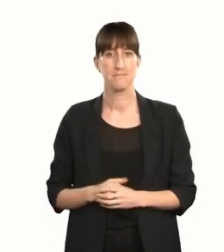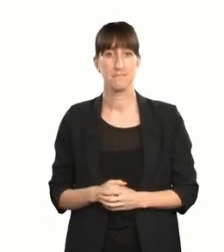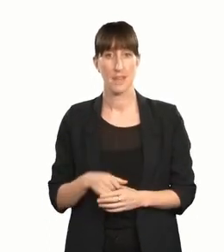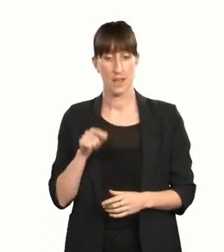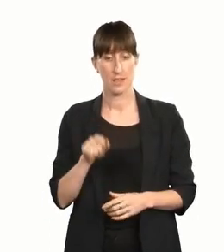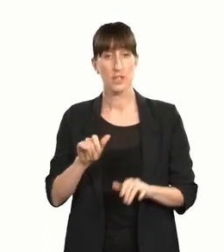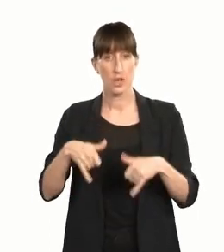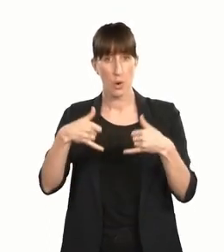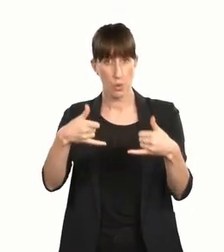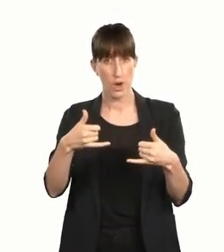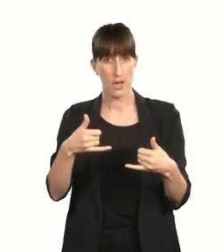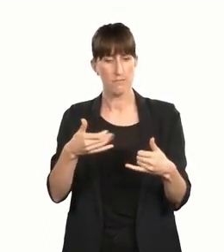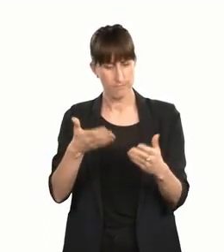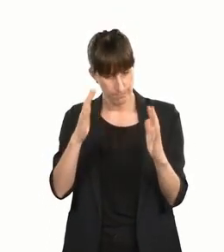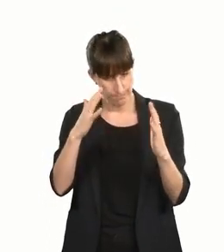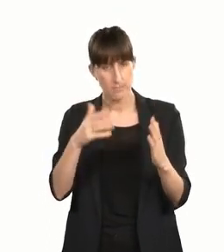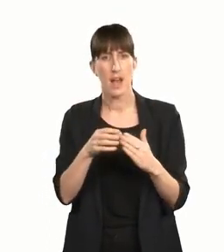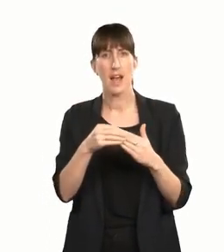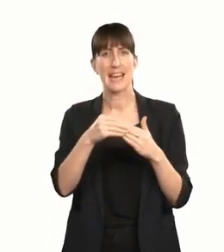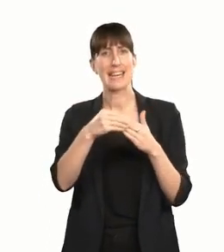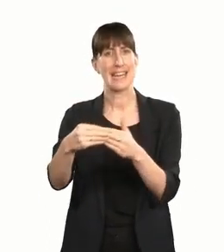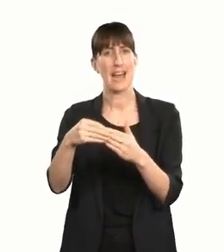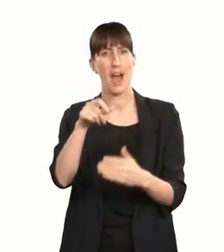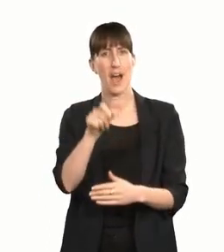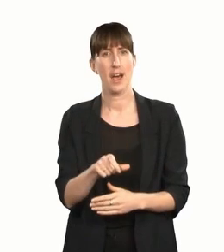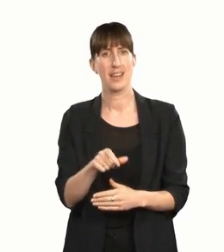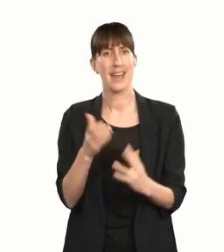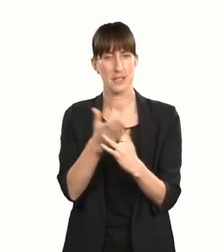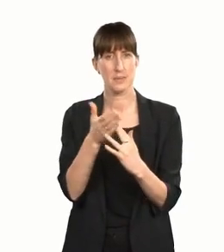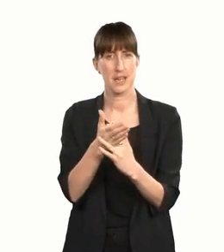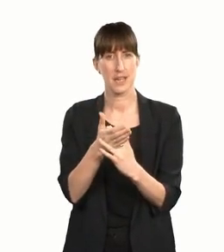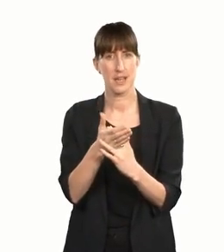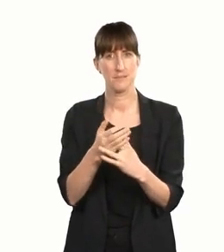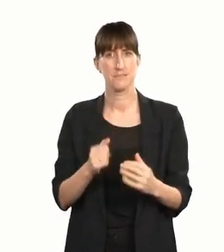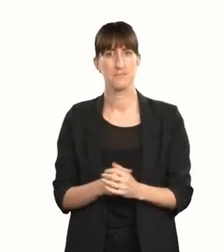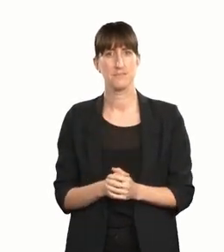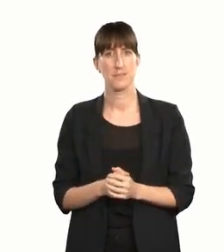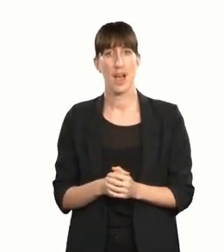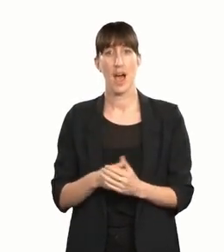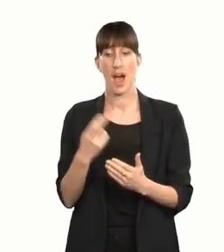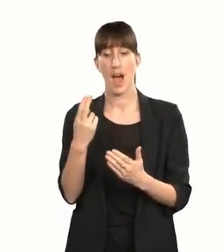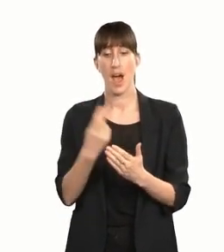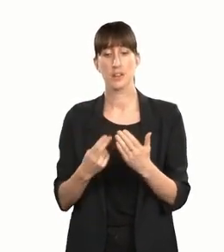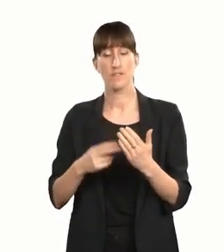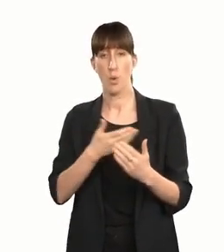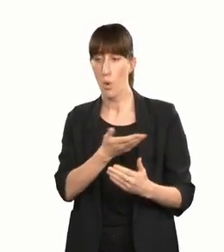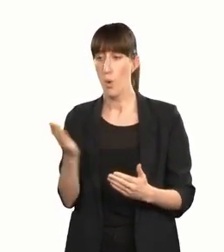This award recognises a leader in accessibility, undertaken by members of our national Arts For All Network.